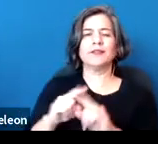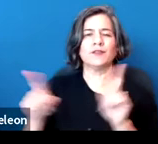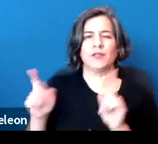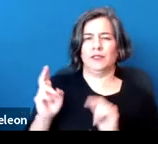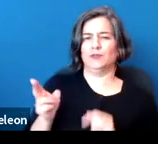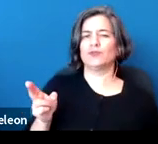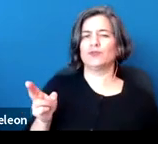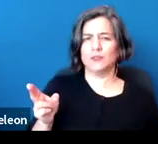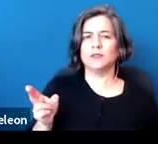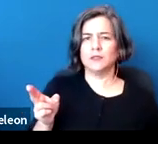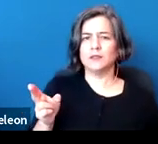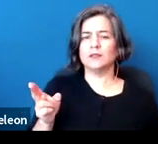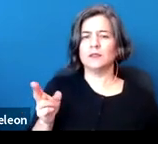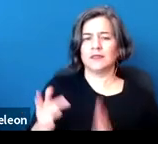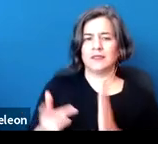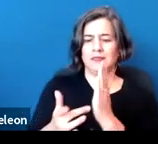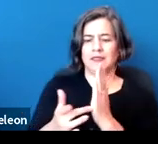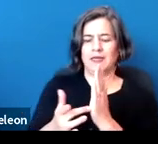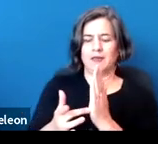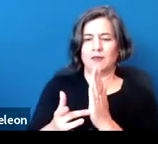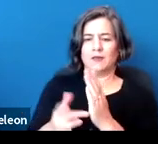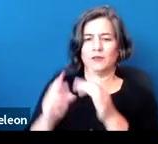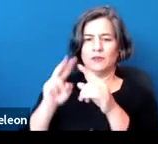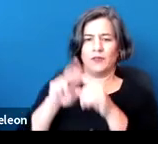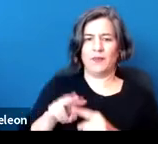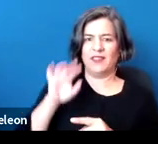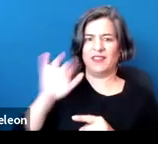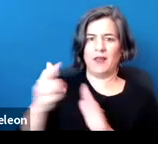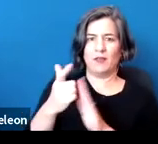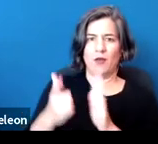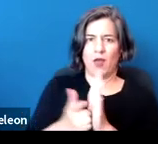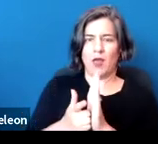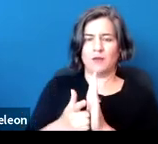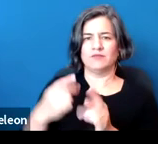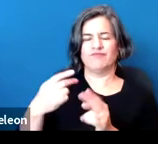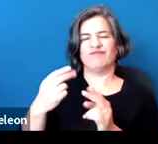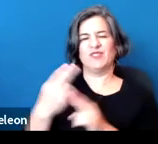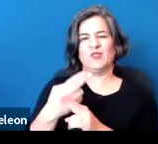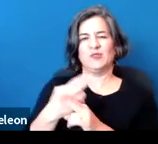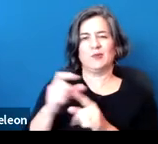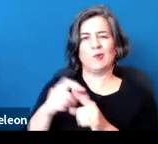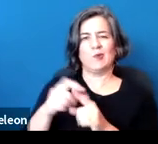The technical term of art in that statute is the word handicap, even though that's not disfavored